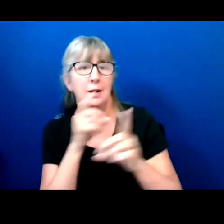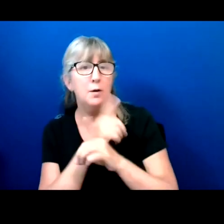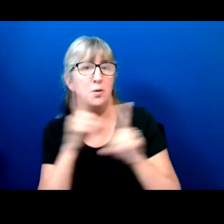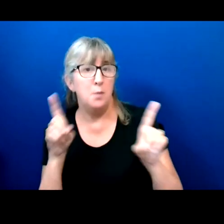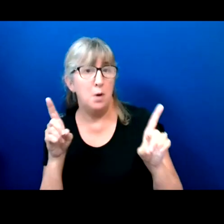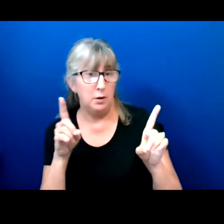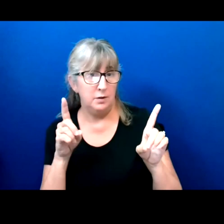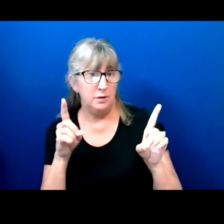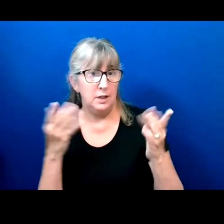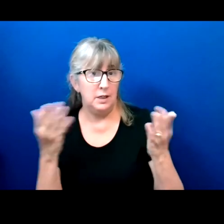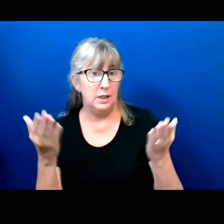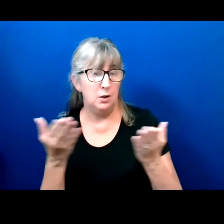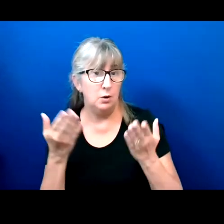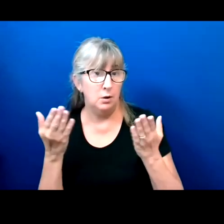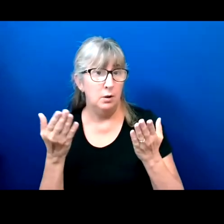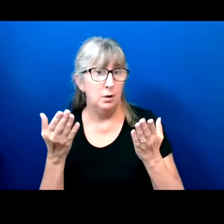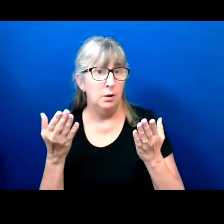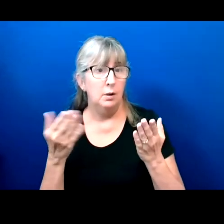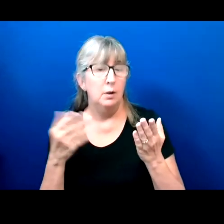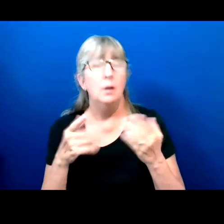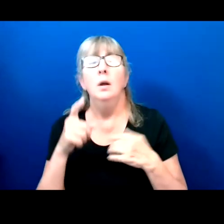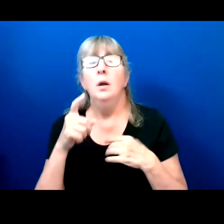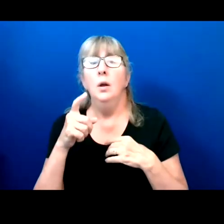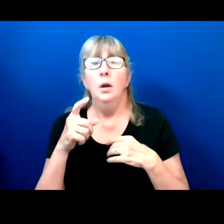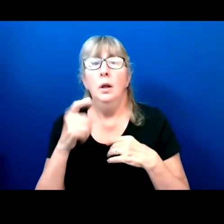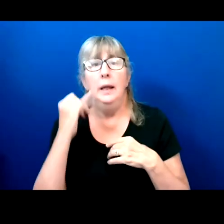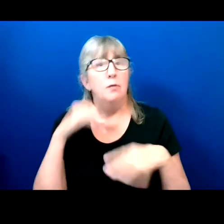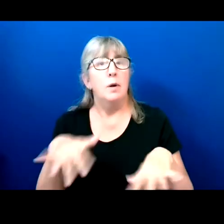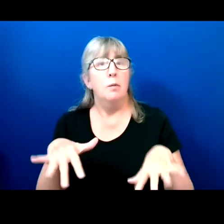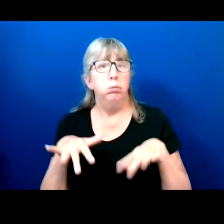We've got to fight in the time to fight is now.